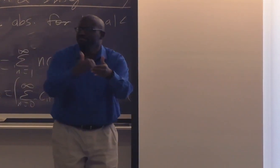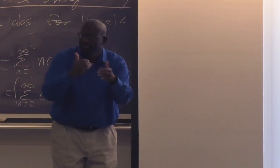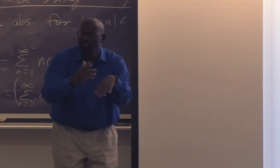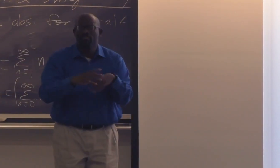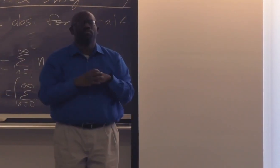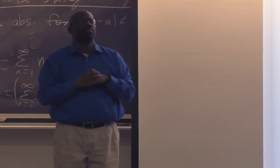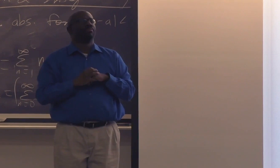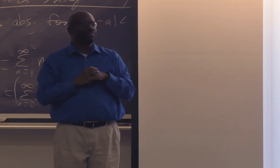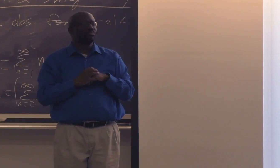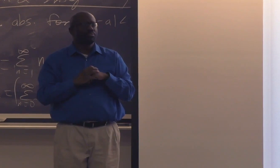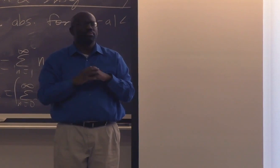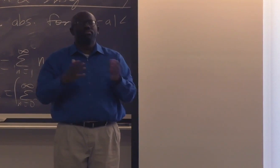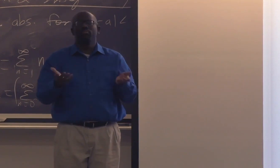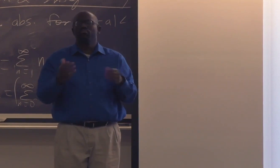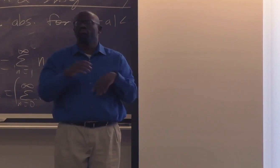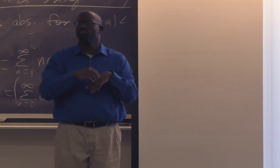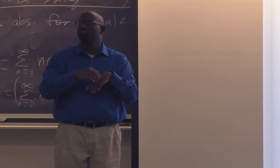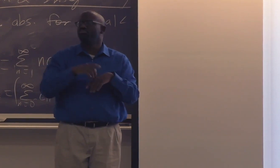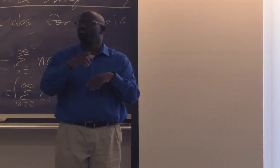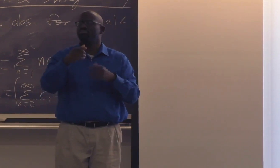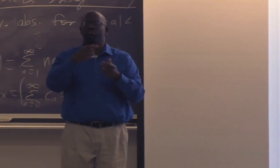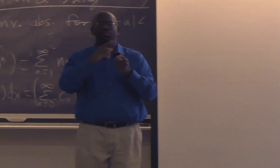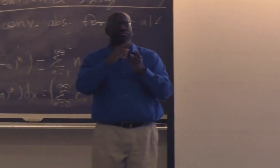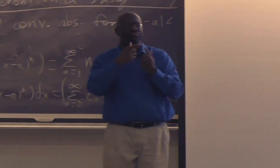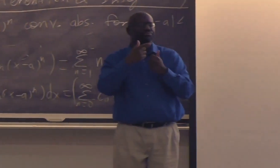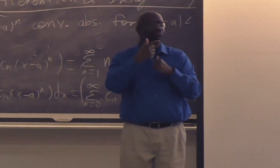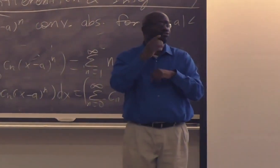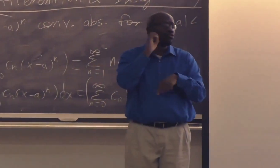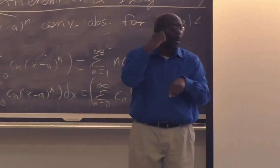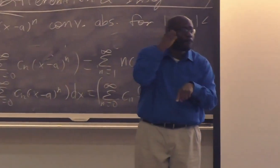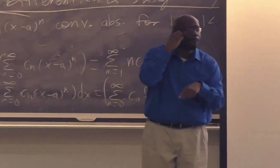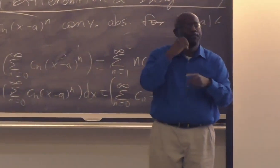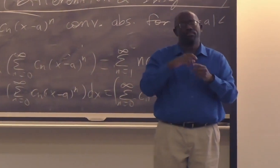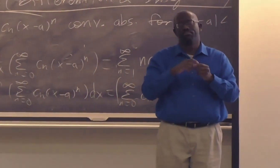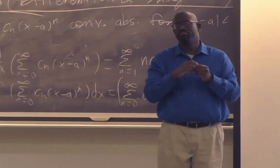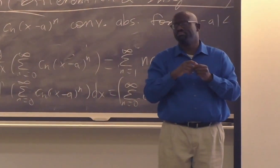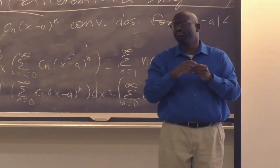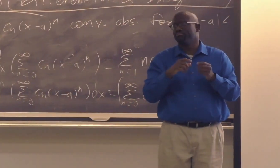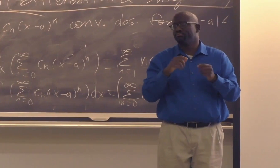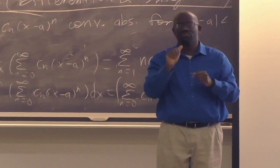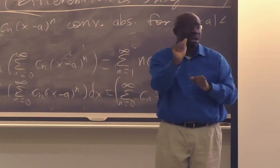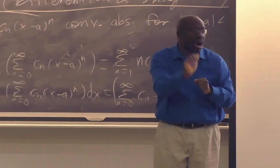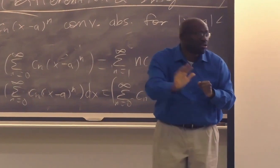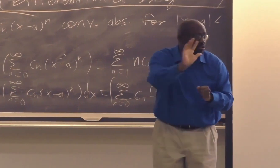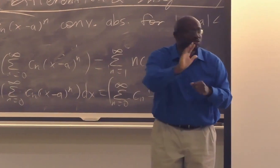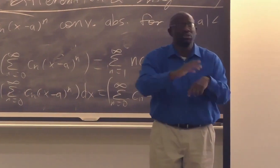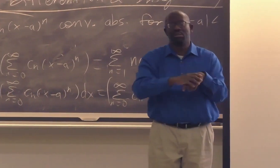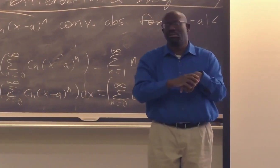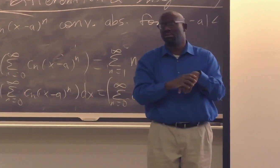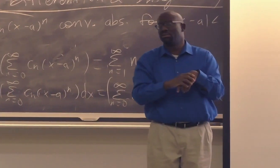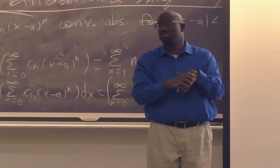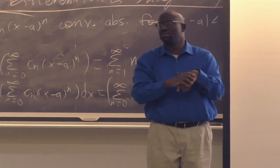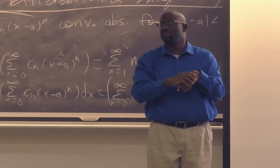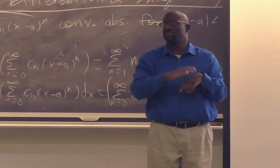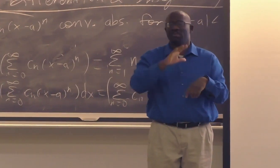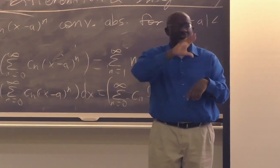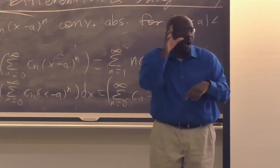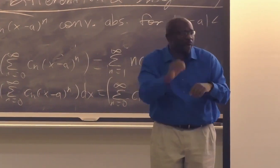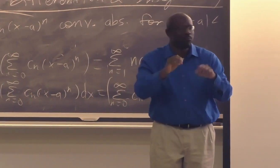as you get closer to your trip, whether it be Europe, Asia,